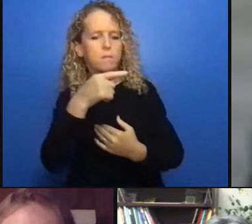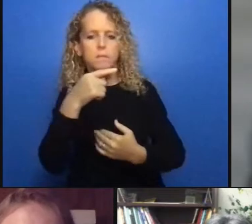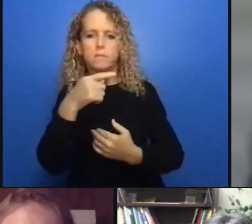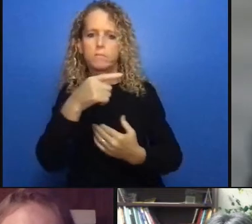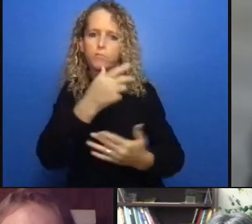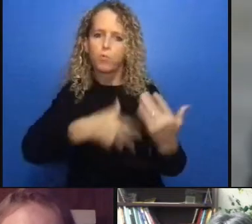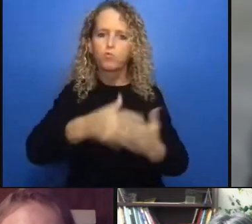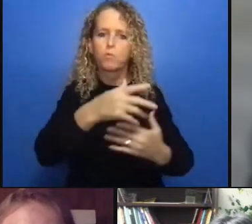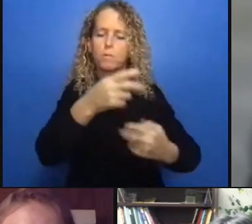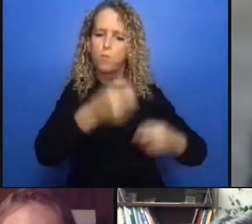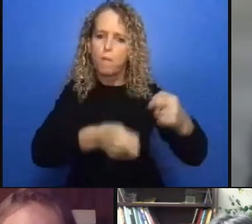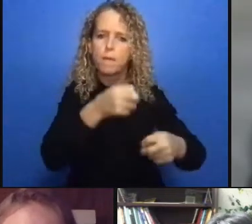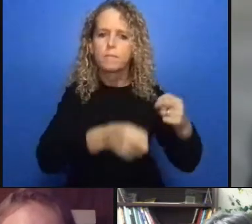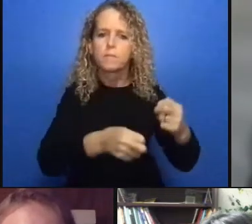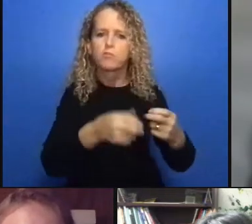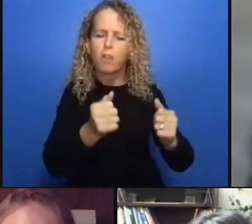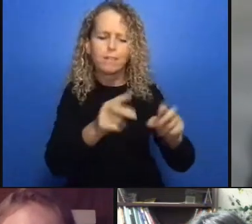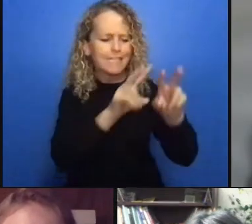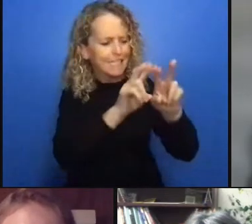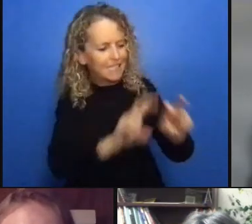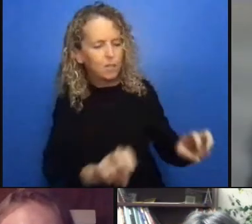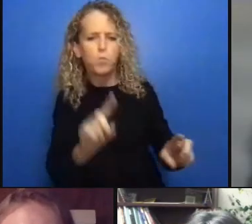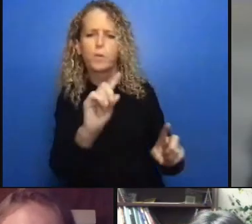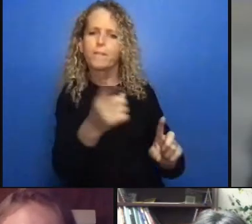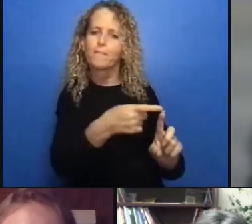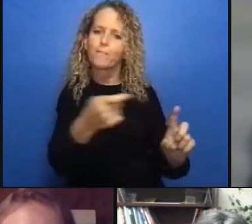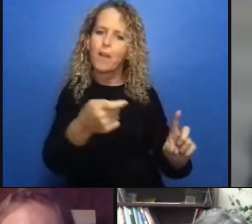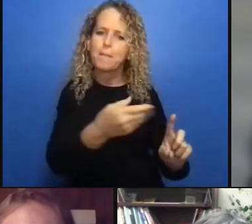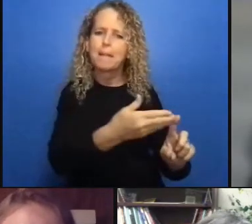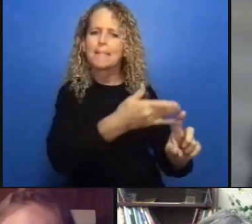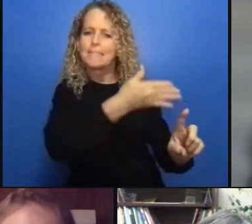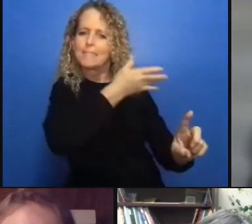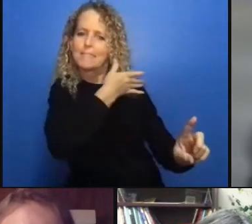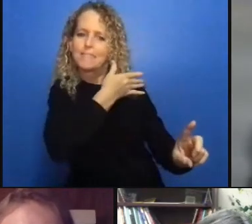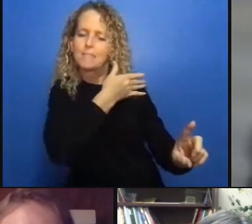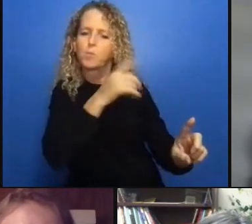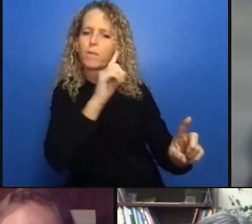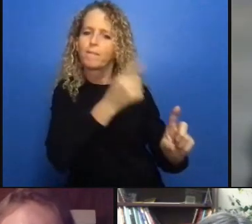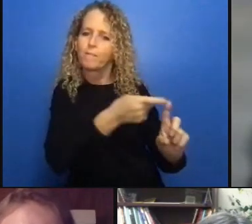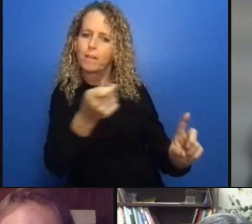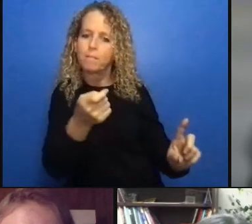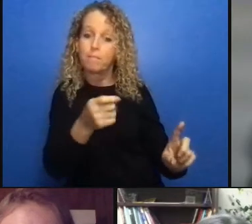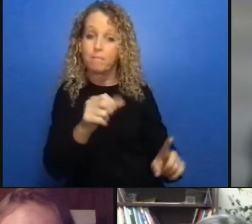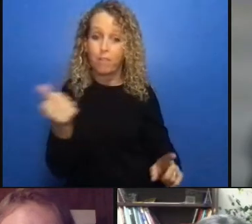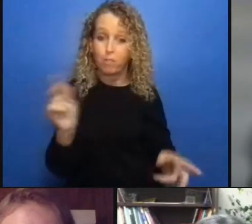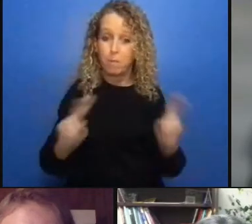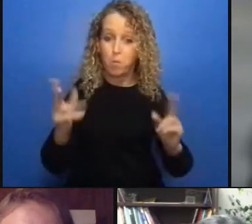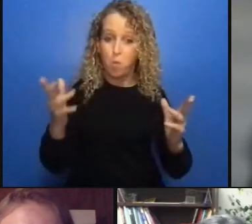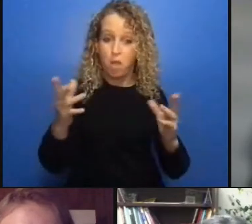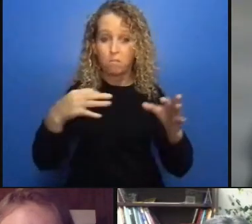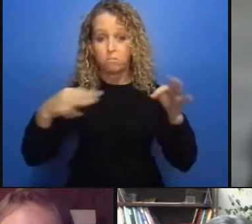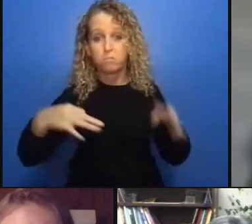know if that made them ask for less time or not so I really cannot talk to the to to that issue